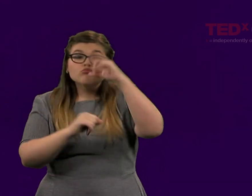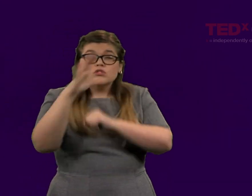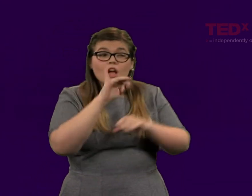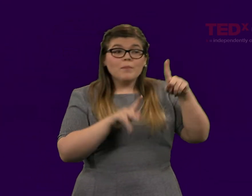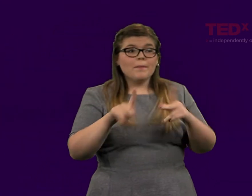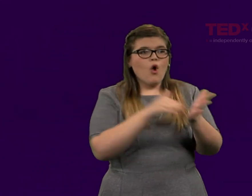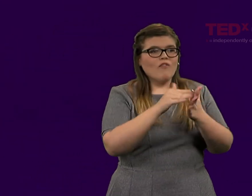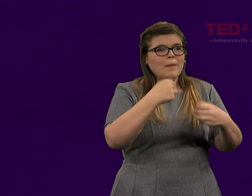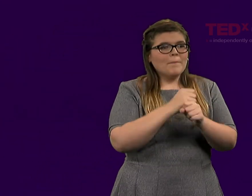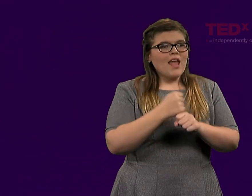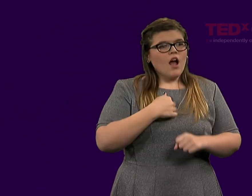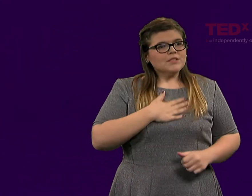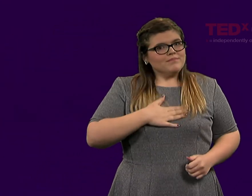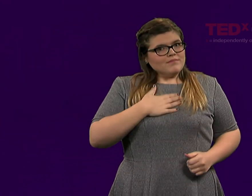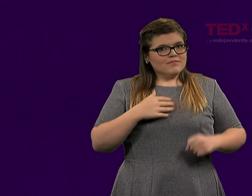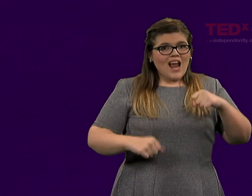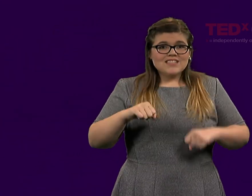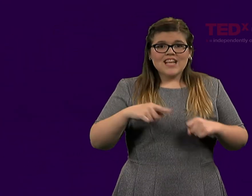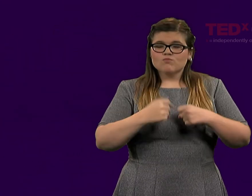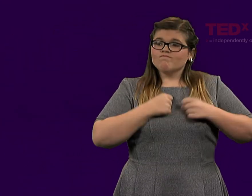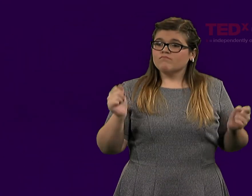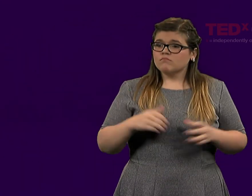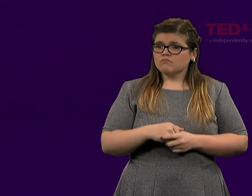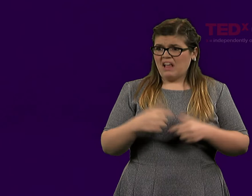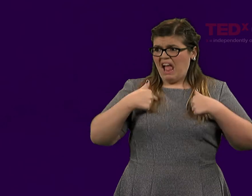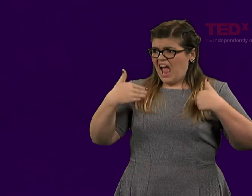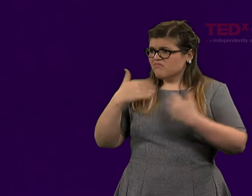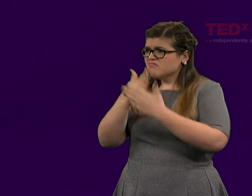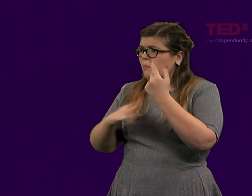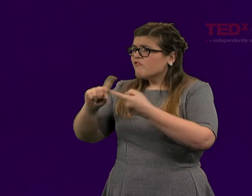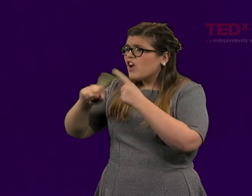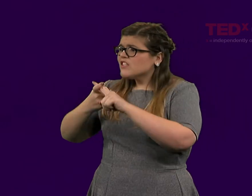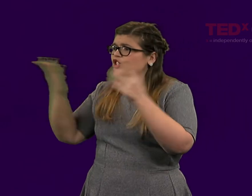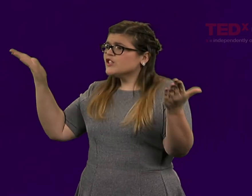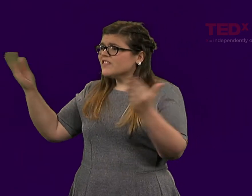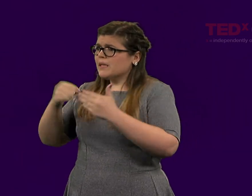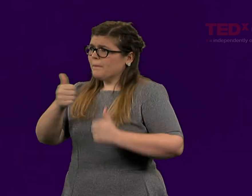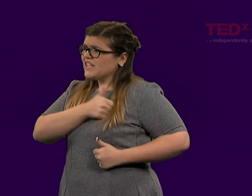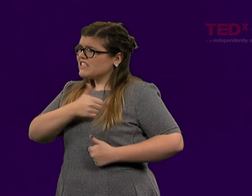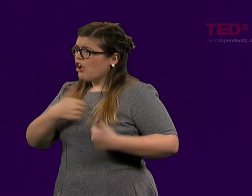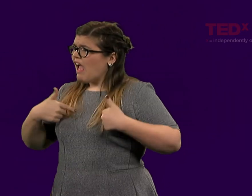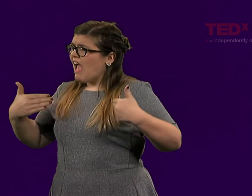people's negative assumptions and attitudes. I even have some friends who served in the military,